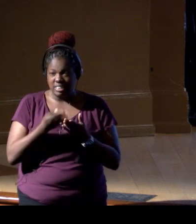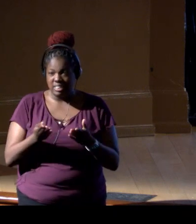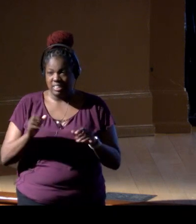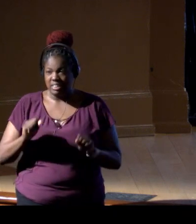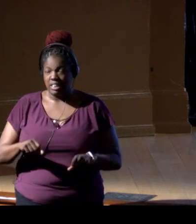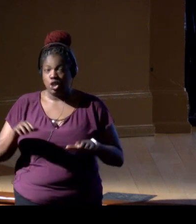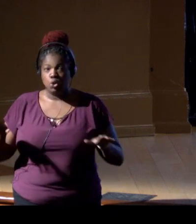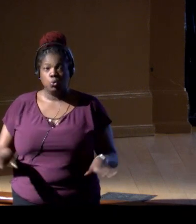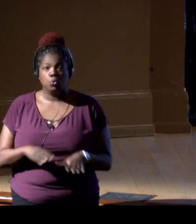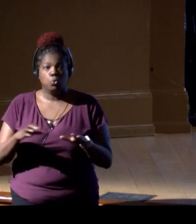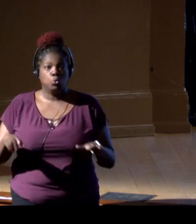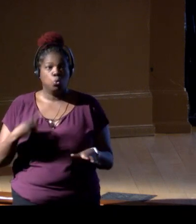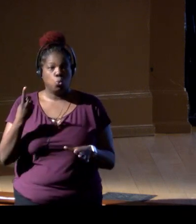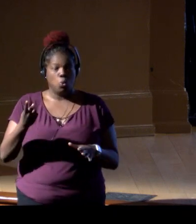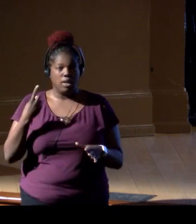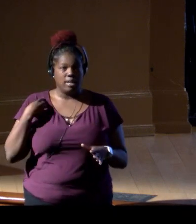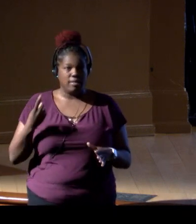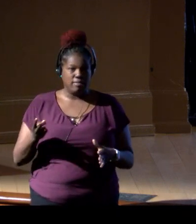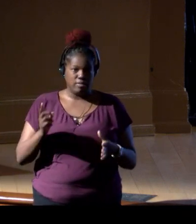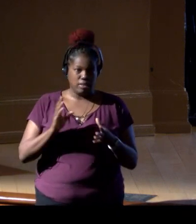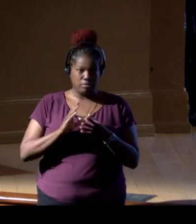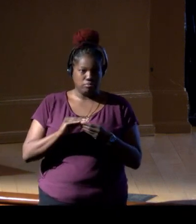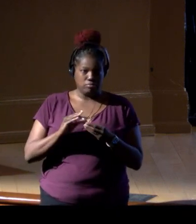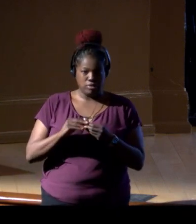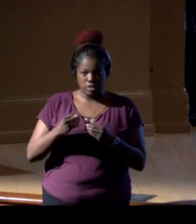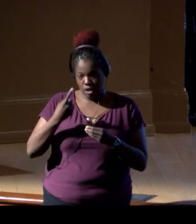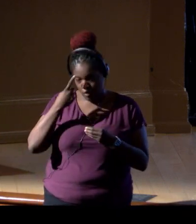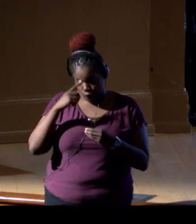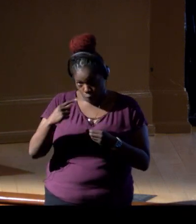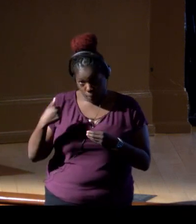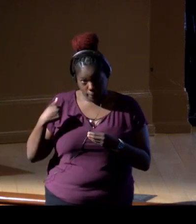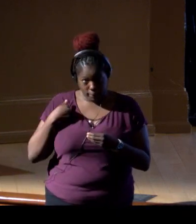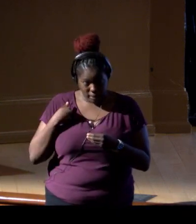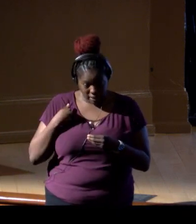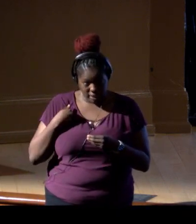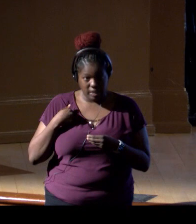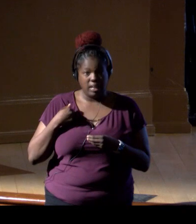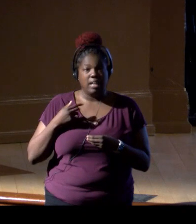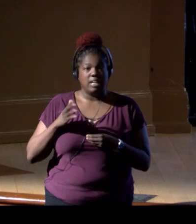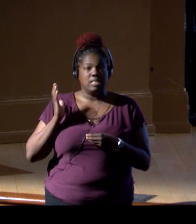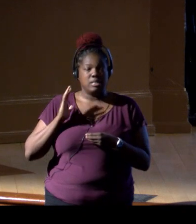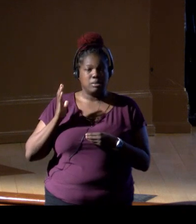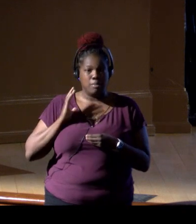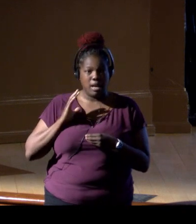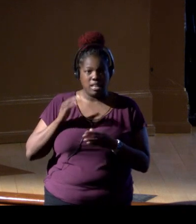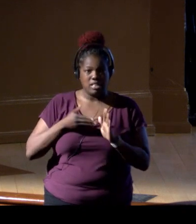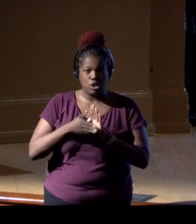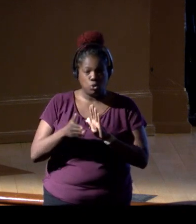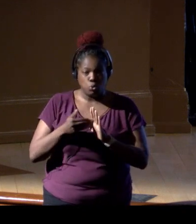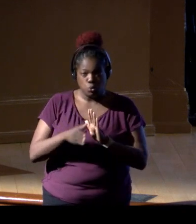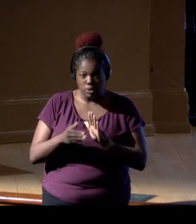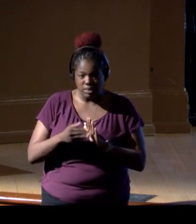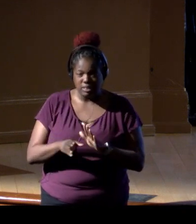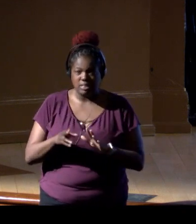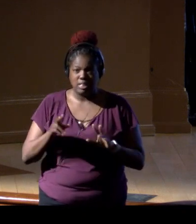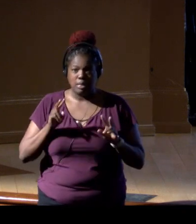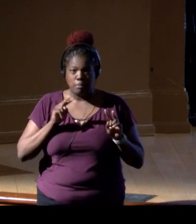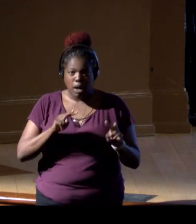So I think one of the analogies for me at least is passive acoustic monitoring, so putting hydrophones in the water, listening for animals.